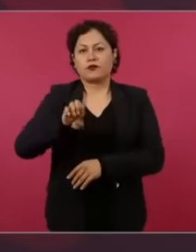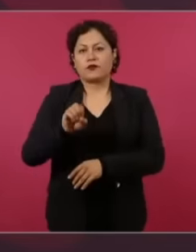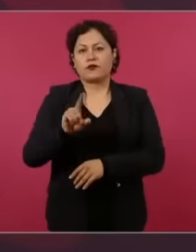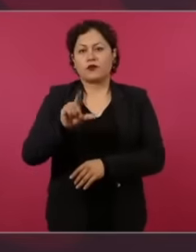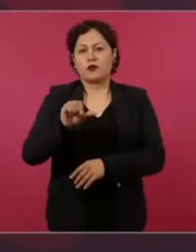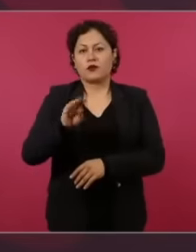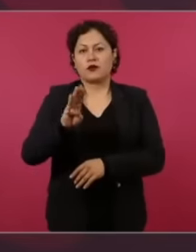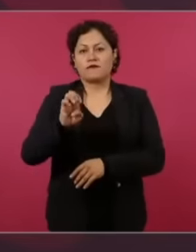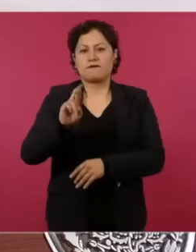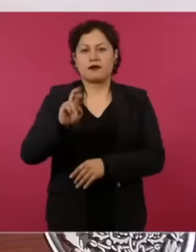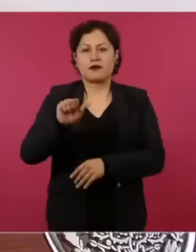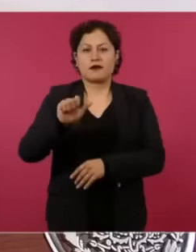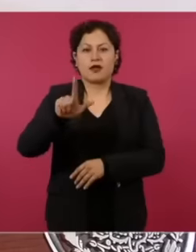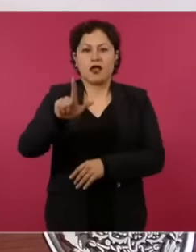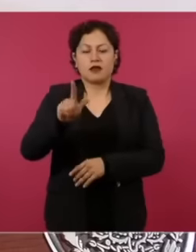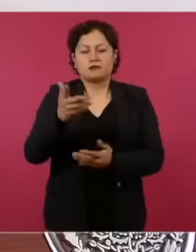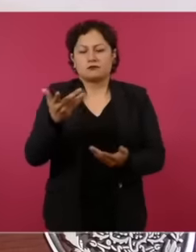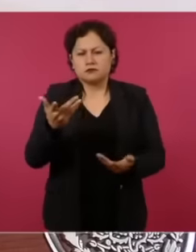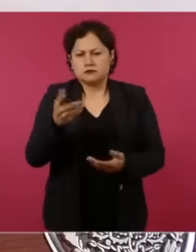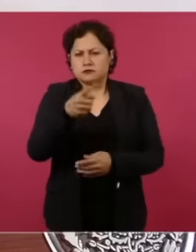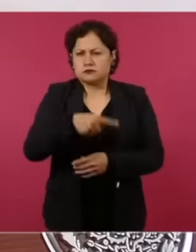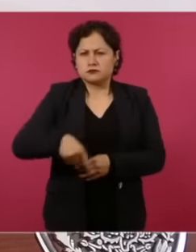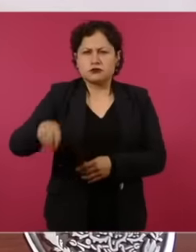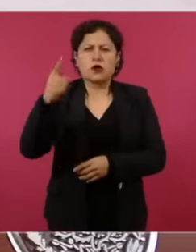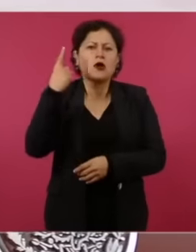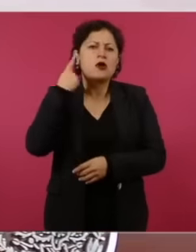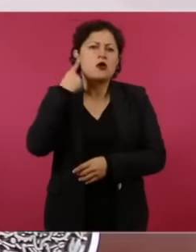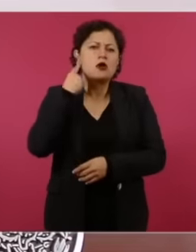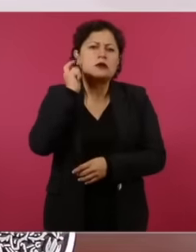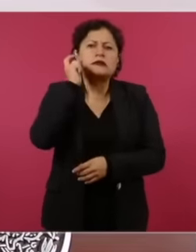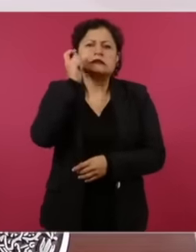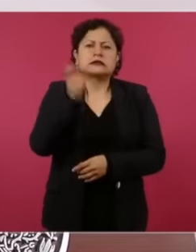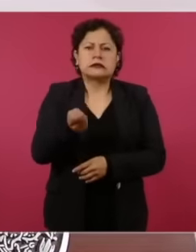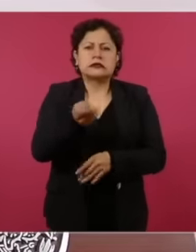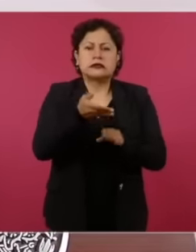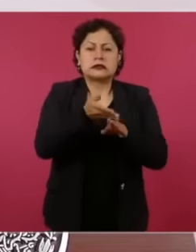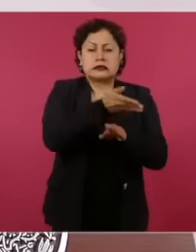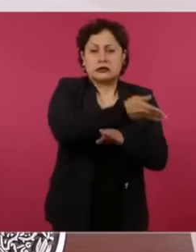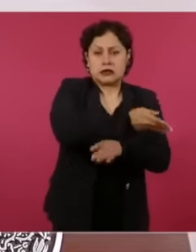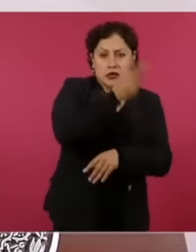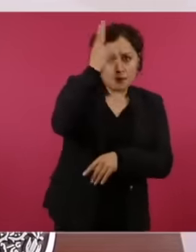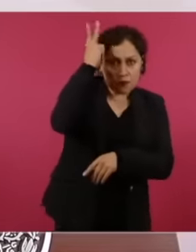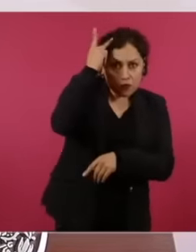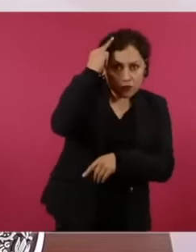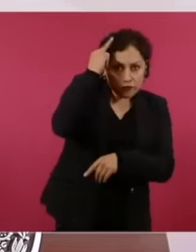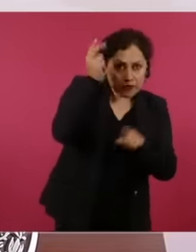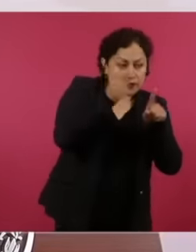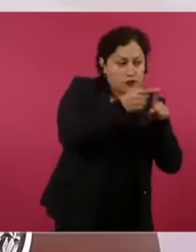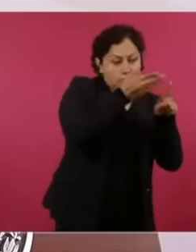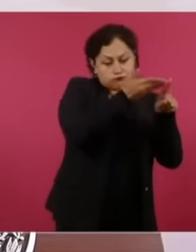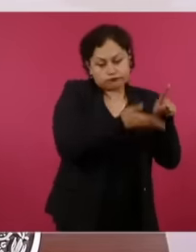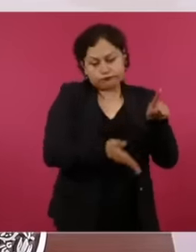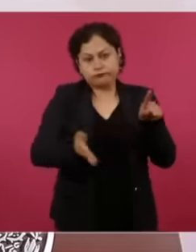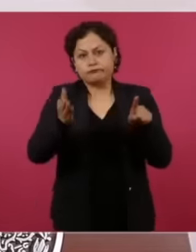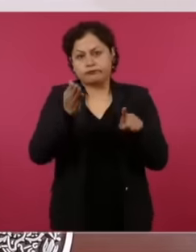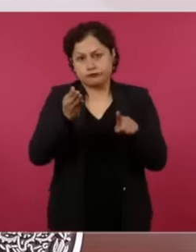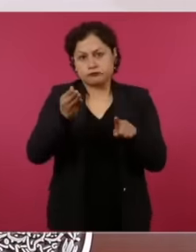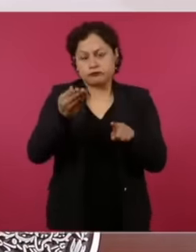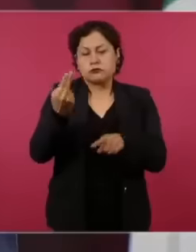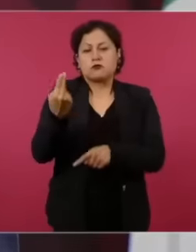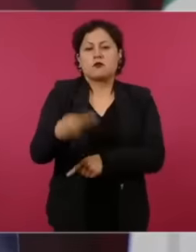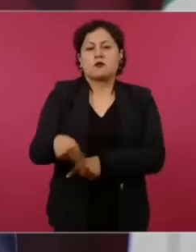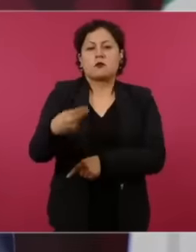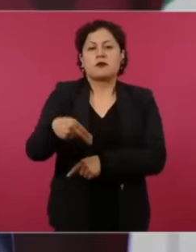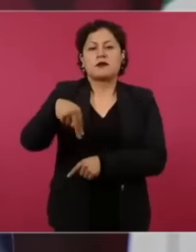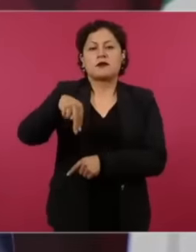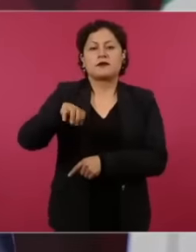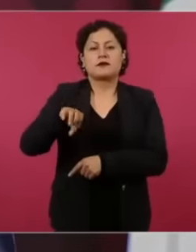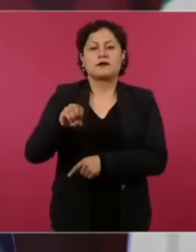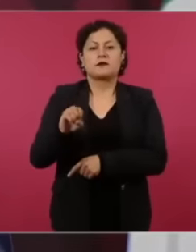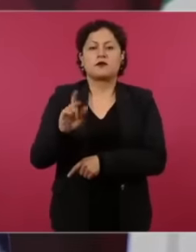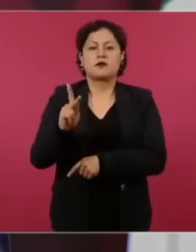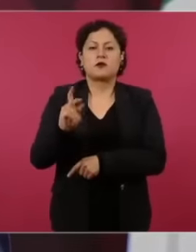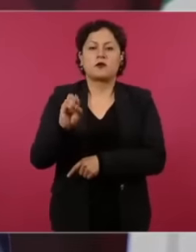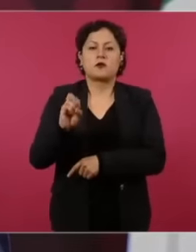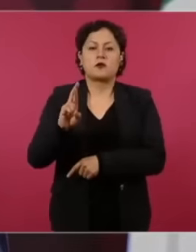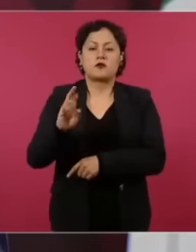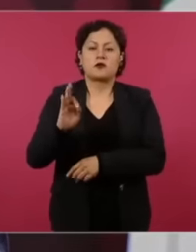known to us as a neo-Porfirist model in which only minorities mattered